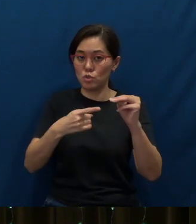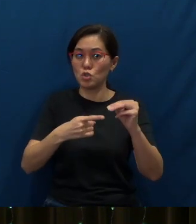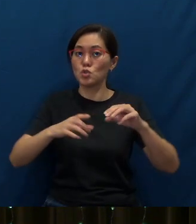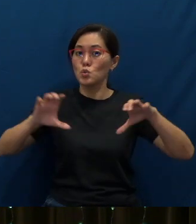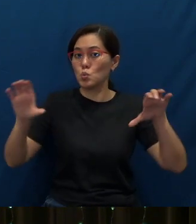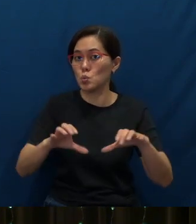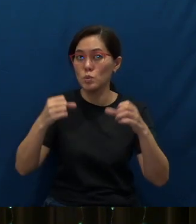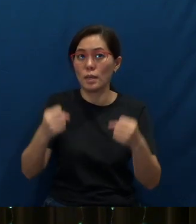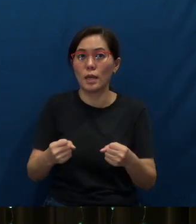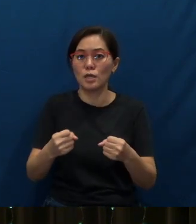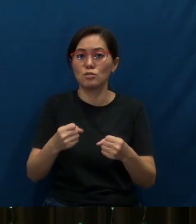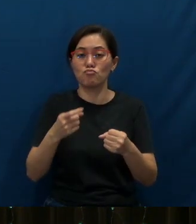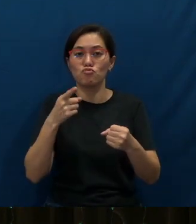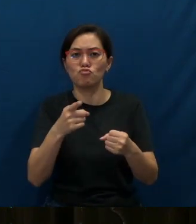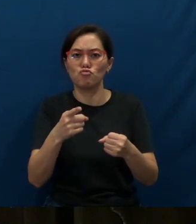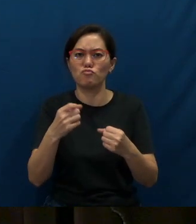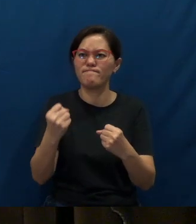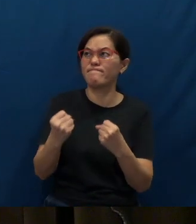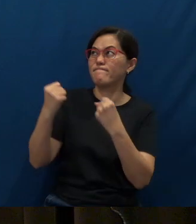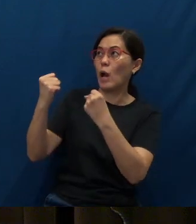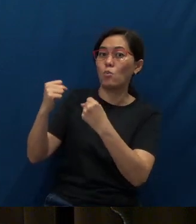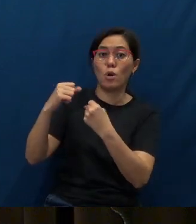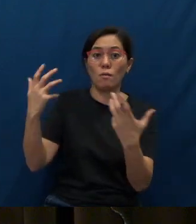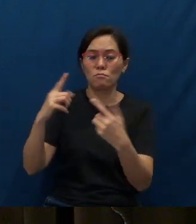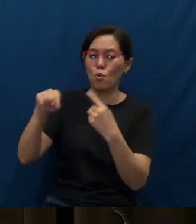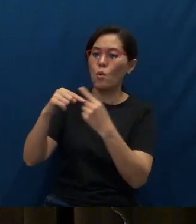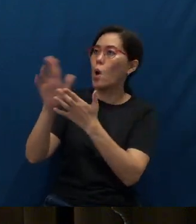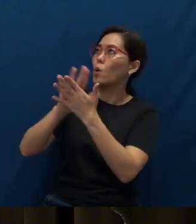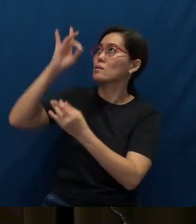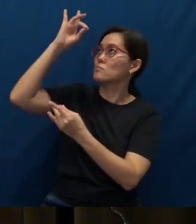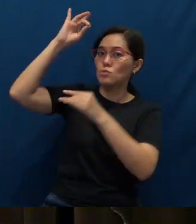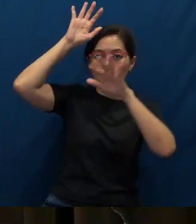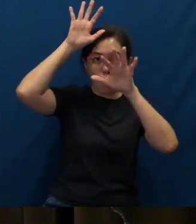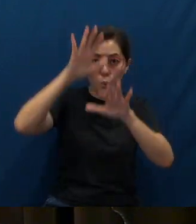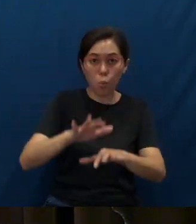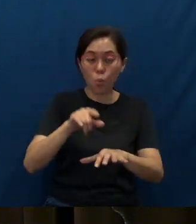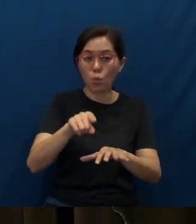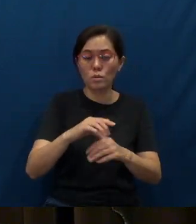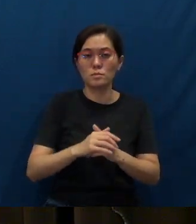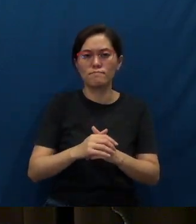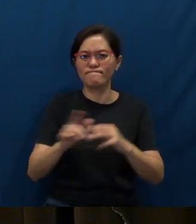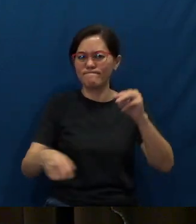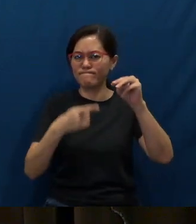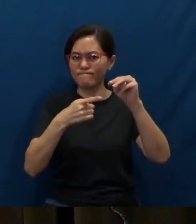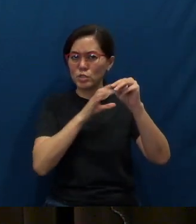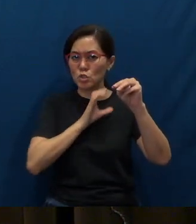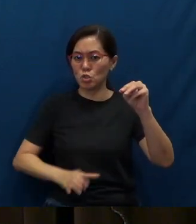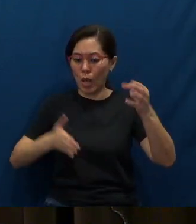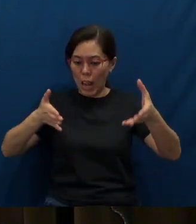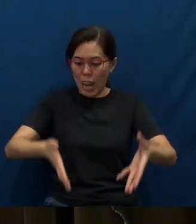“You will receive power when the Holy Spirit comes on you.” You know, the mission that Christ left with His disciples